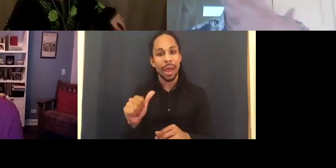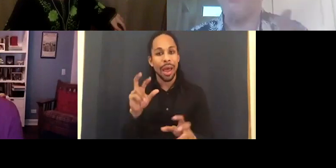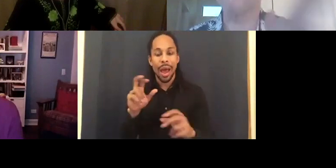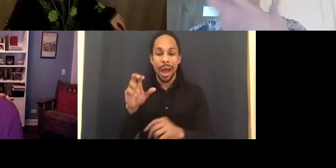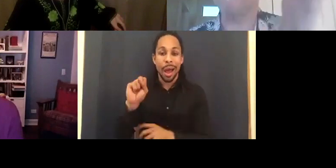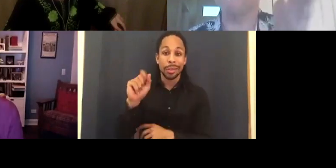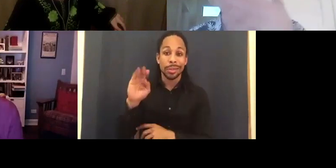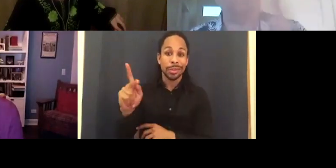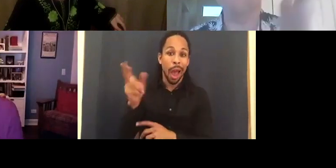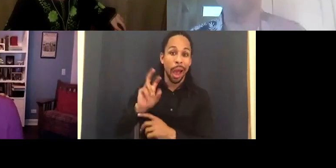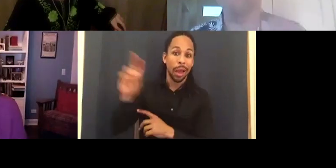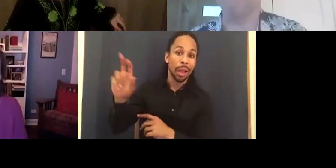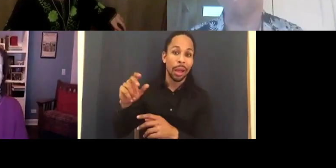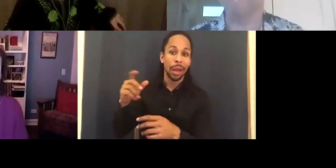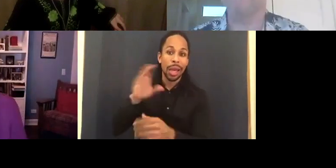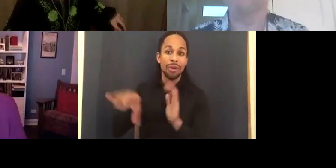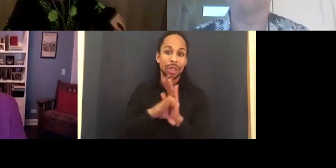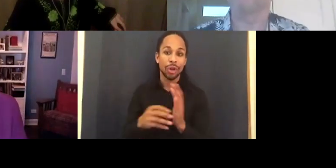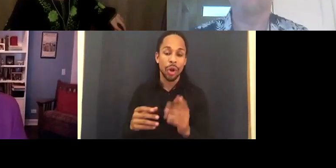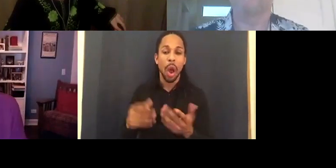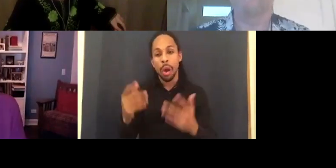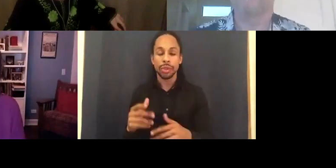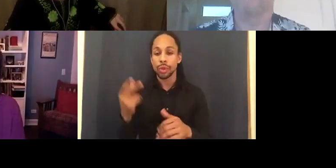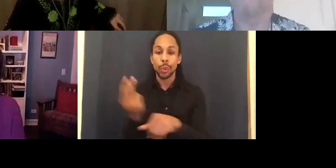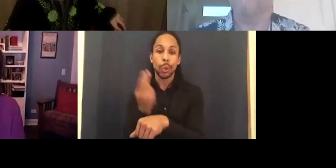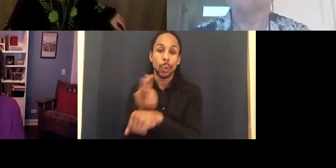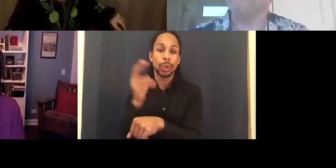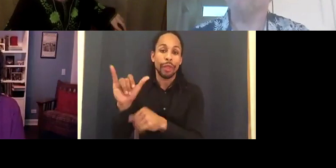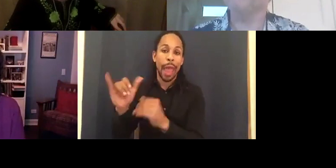Worthy character in and of itself. LAWRENCE CARTER LONG: So yeah.